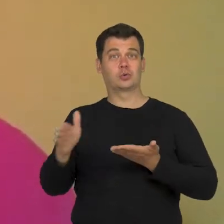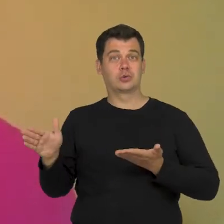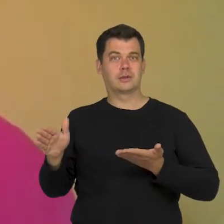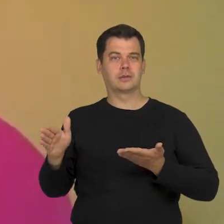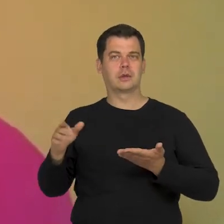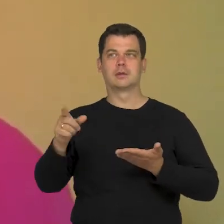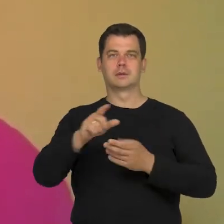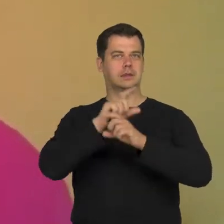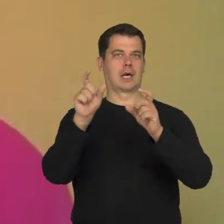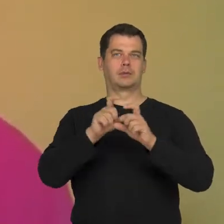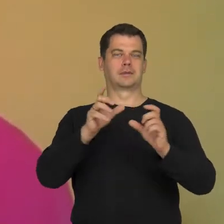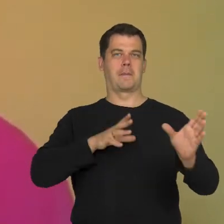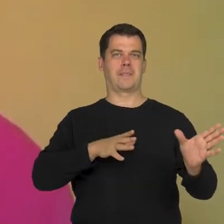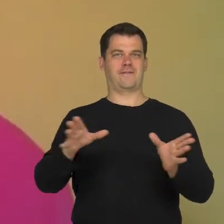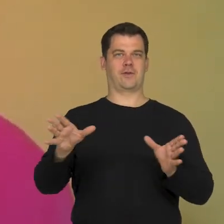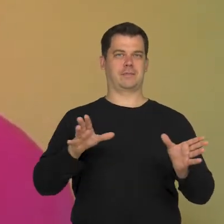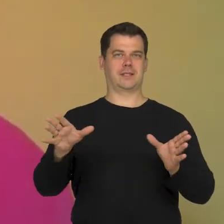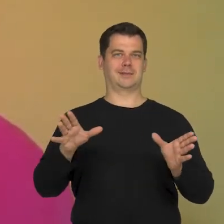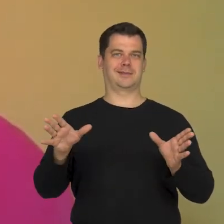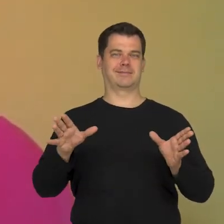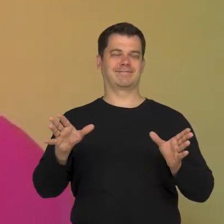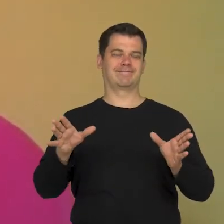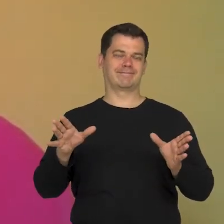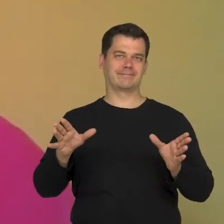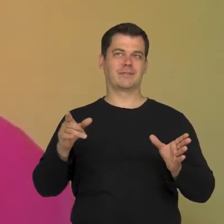is a constant performance and that we constantly play our roles.